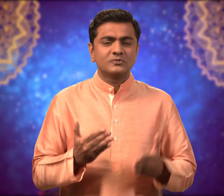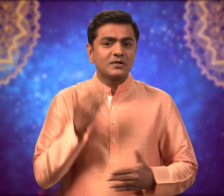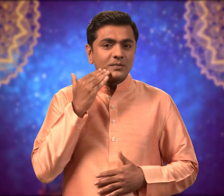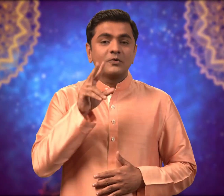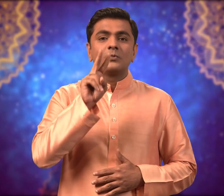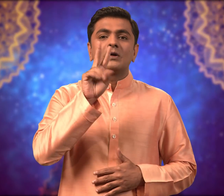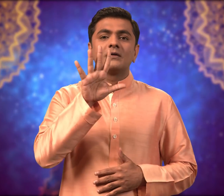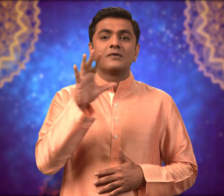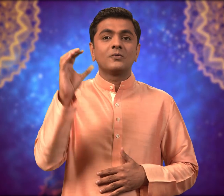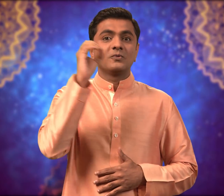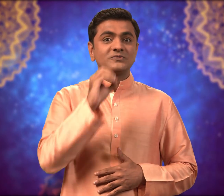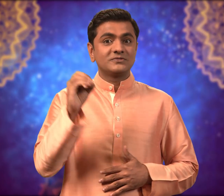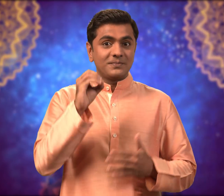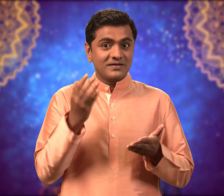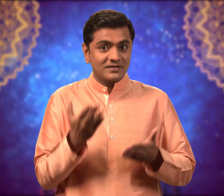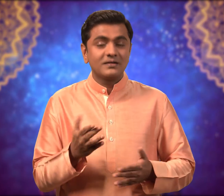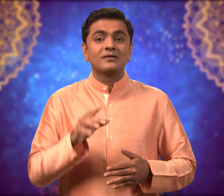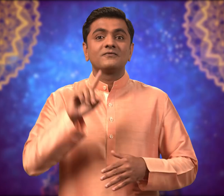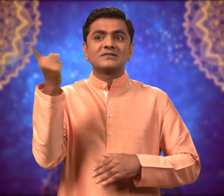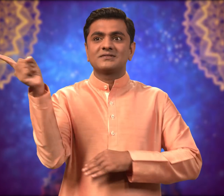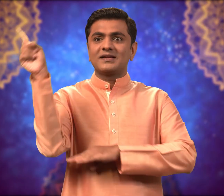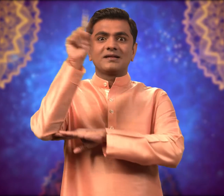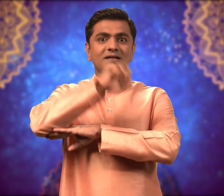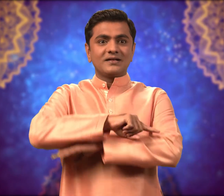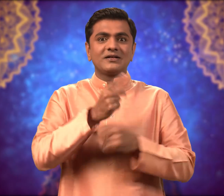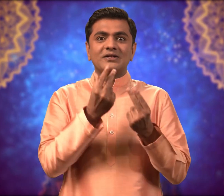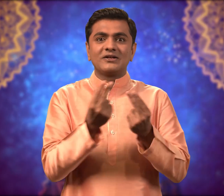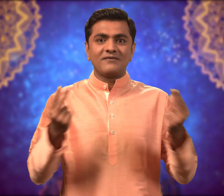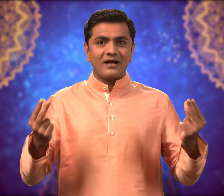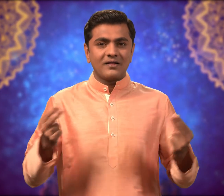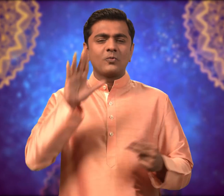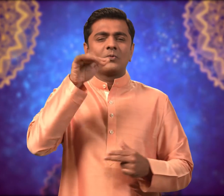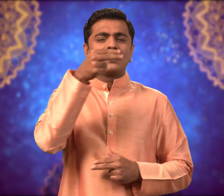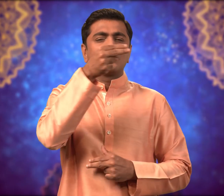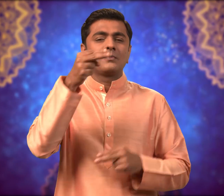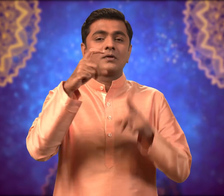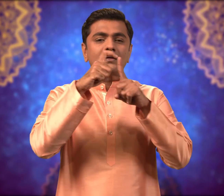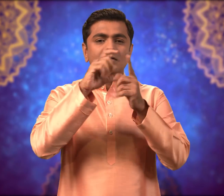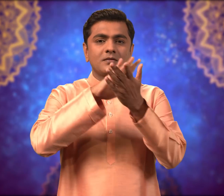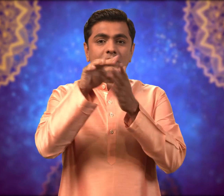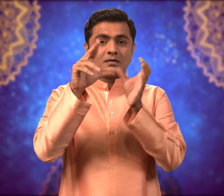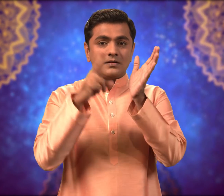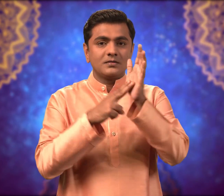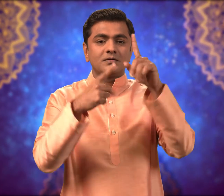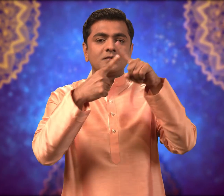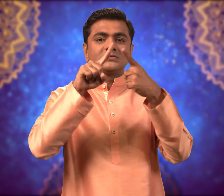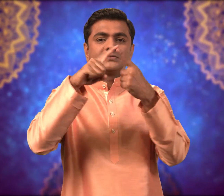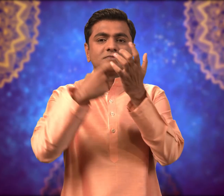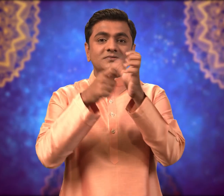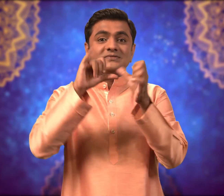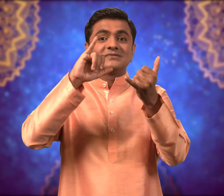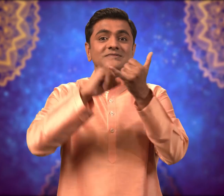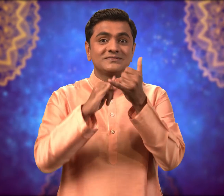Today 25th October is the first day of Diwali, and it is called ‘Dhanteras’